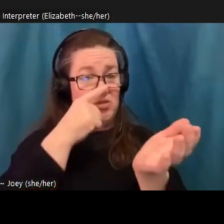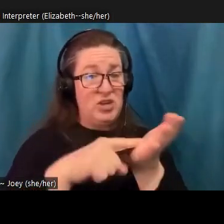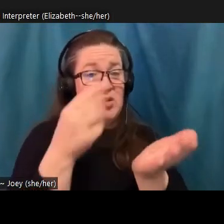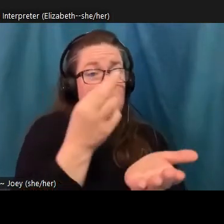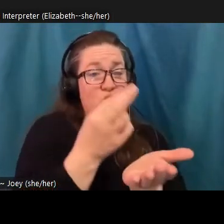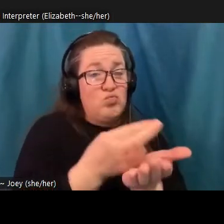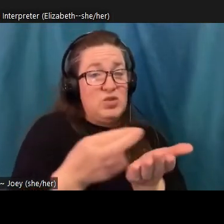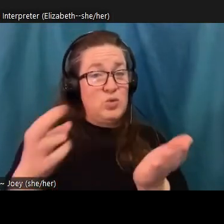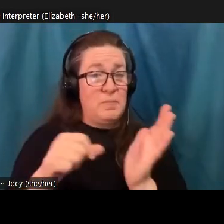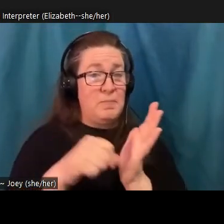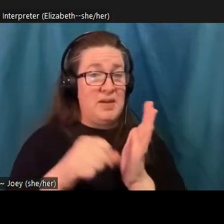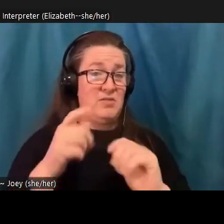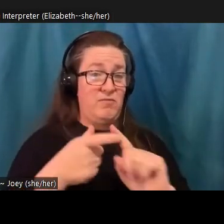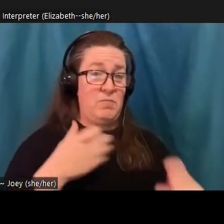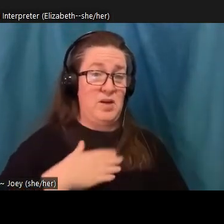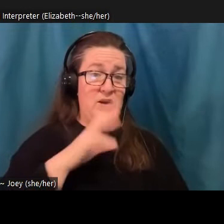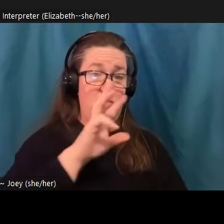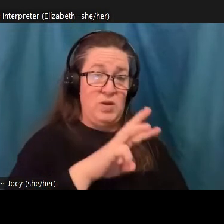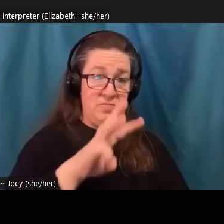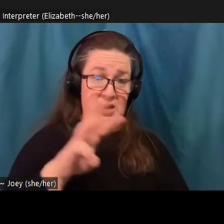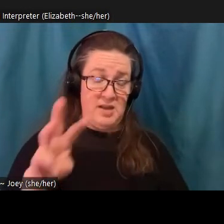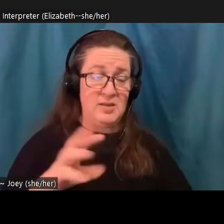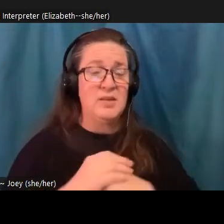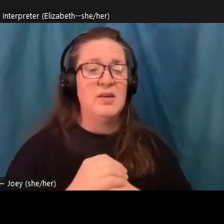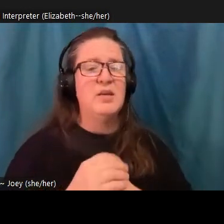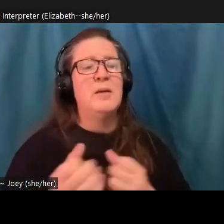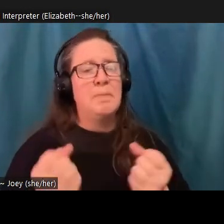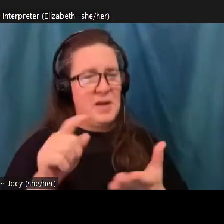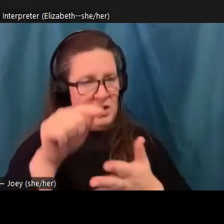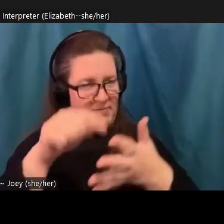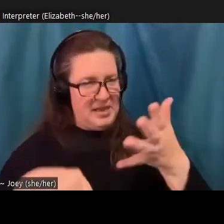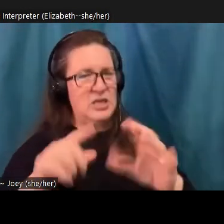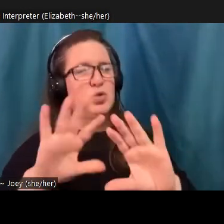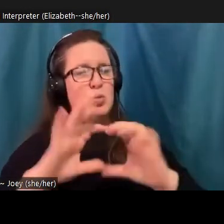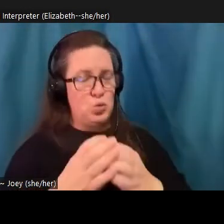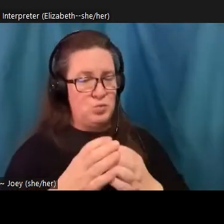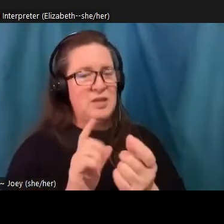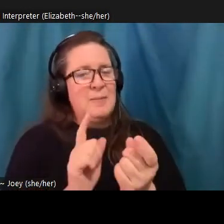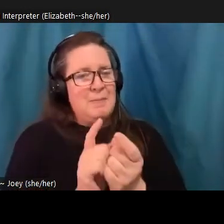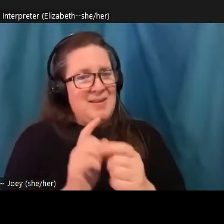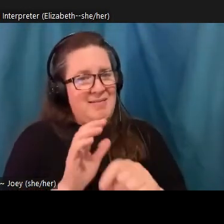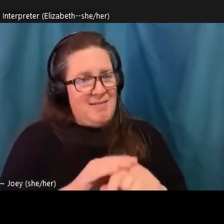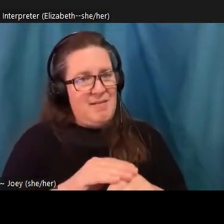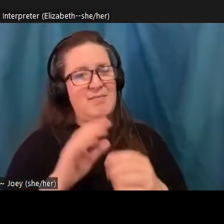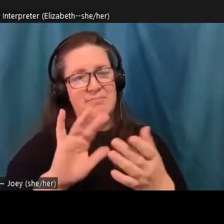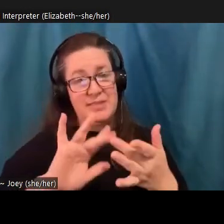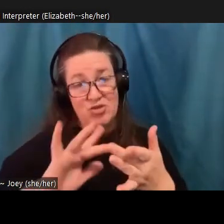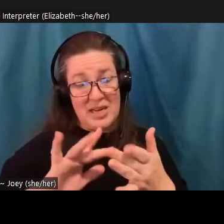on the slide, which some of them meet virtually, some of them meet in person and they are all kind of having discussions and